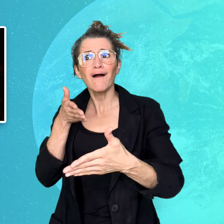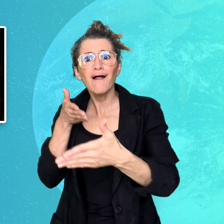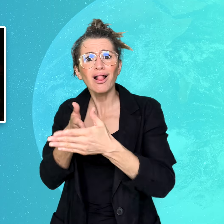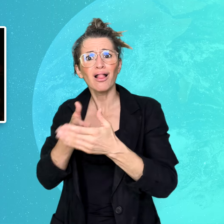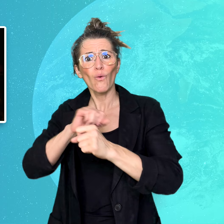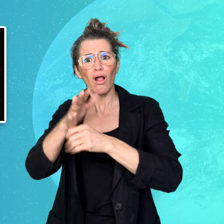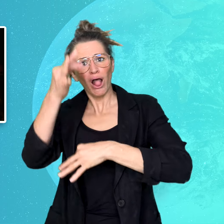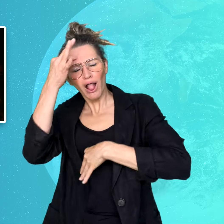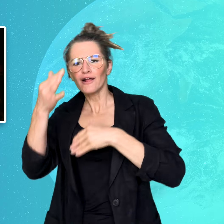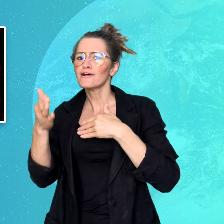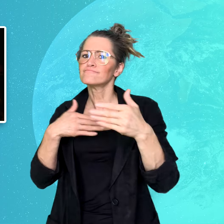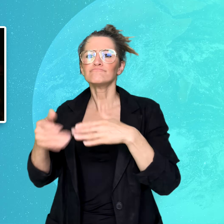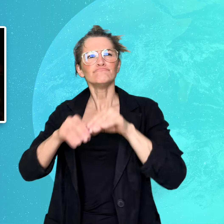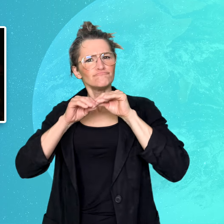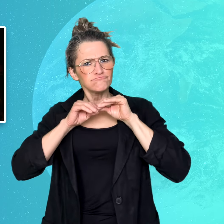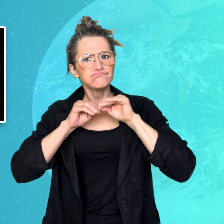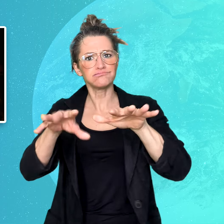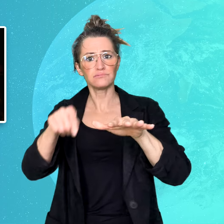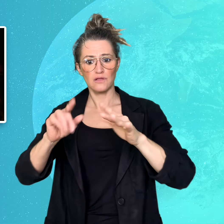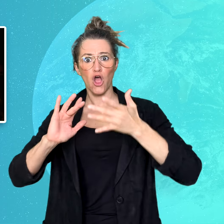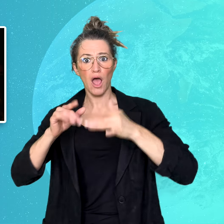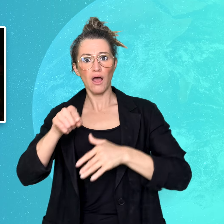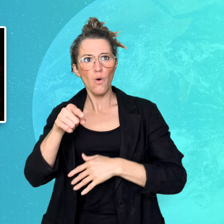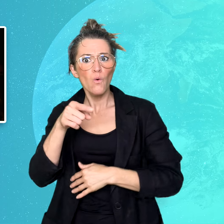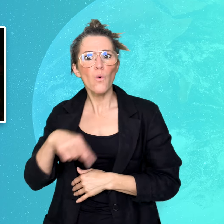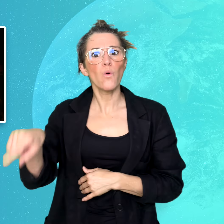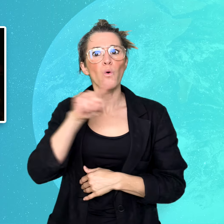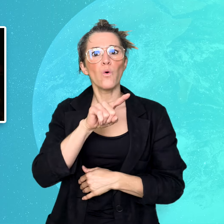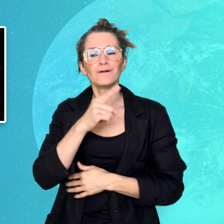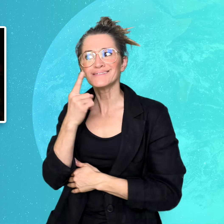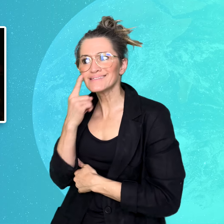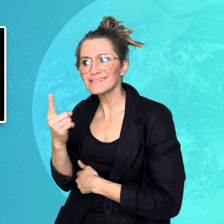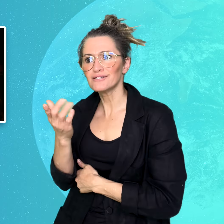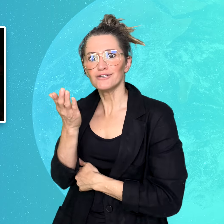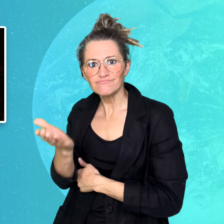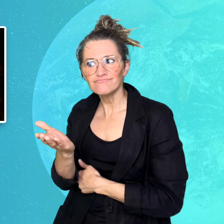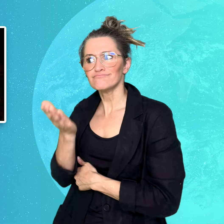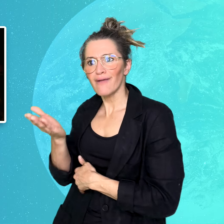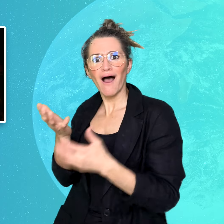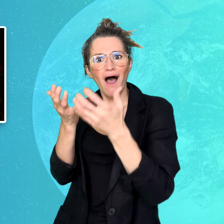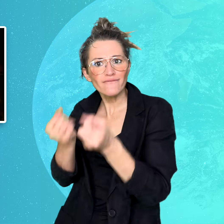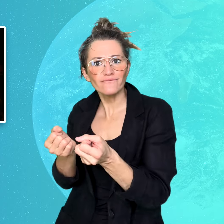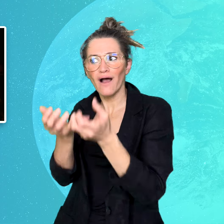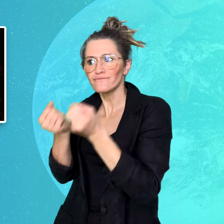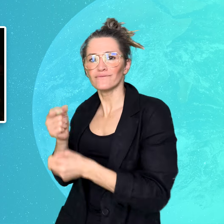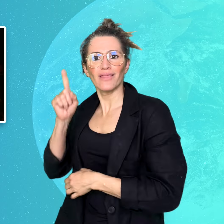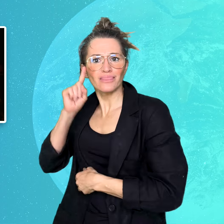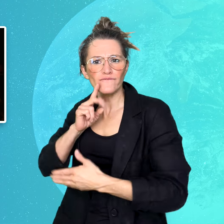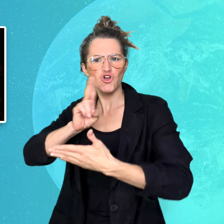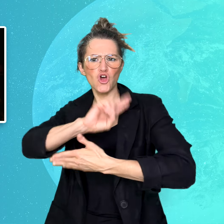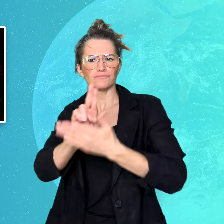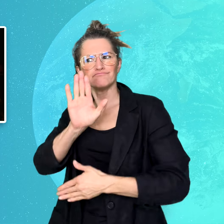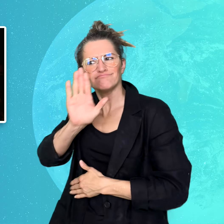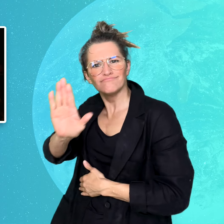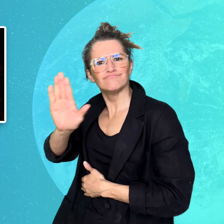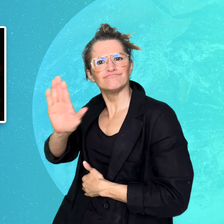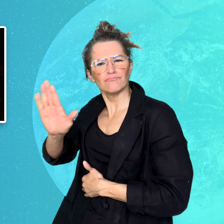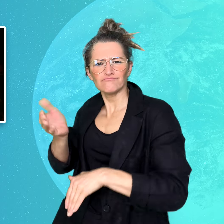talents amid pandemic challenges. As one of China’s developing